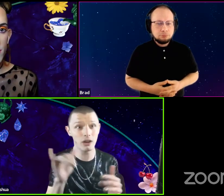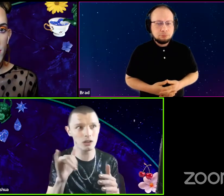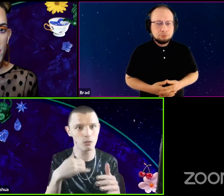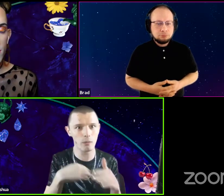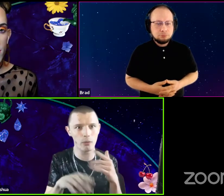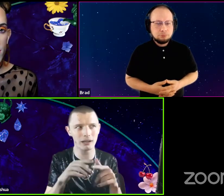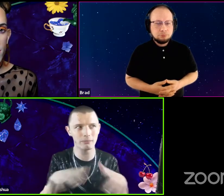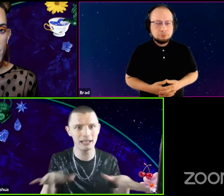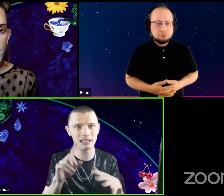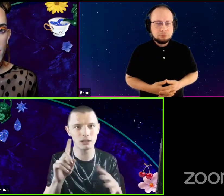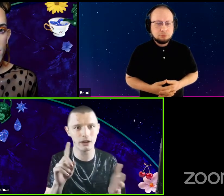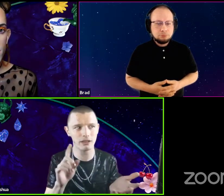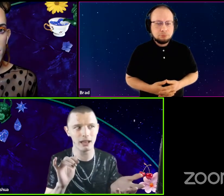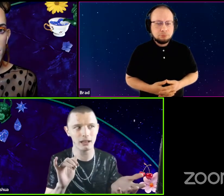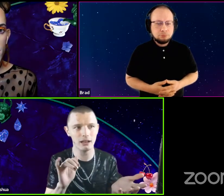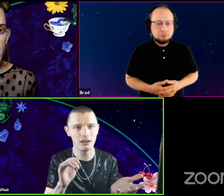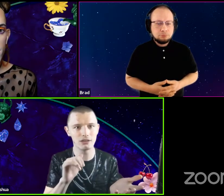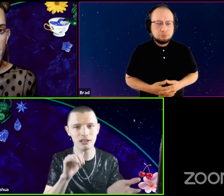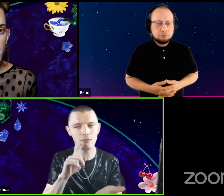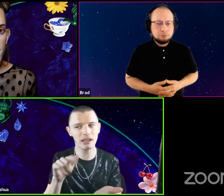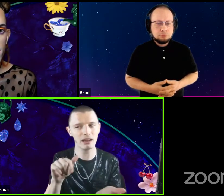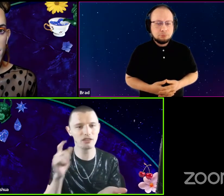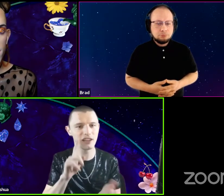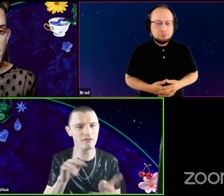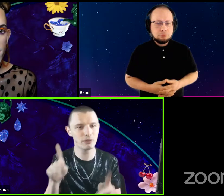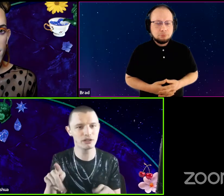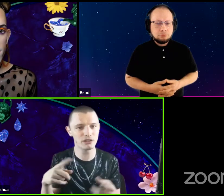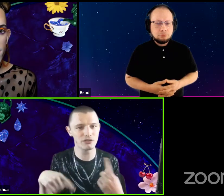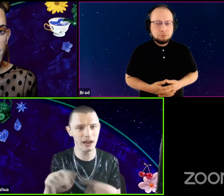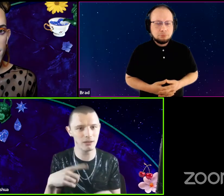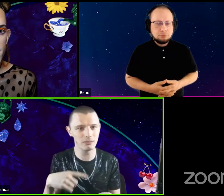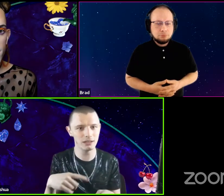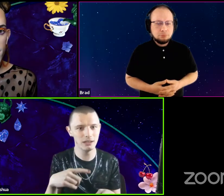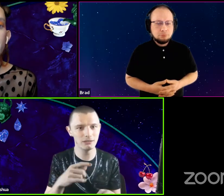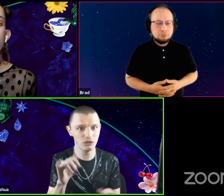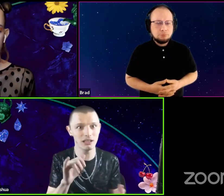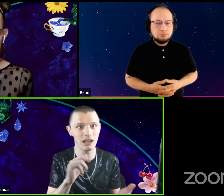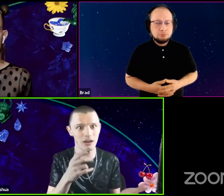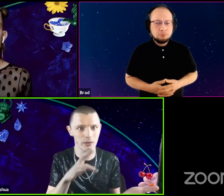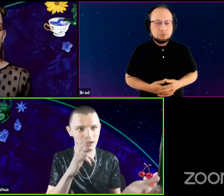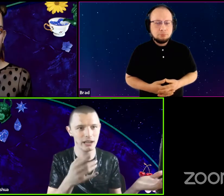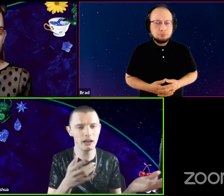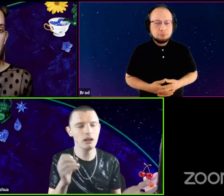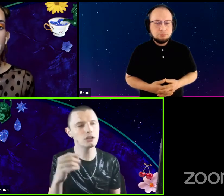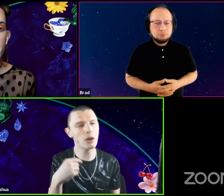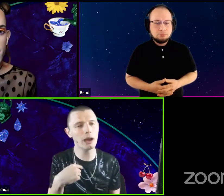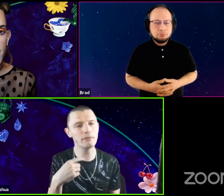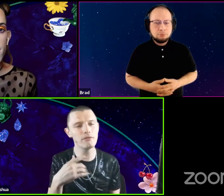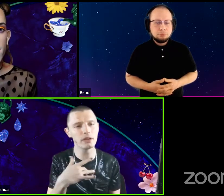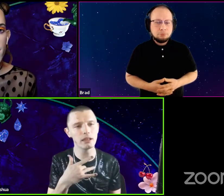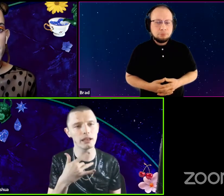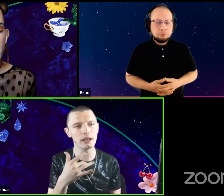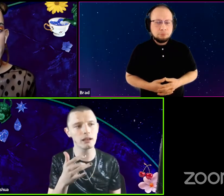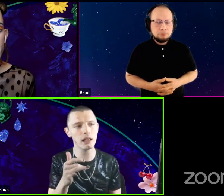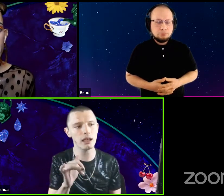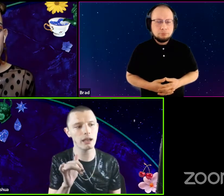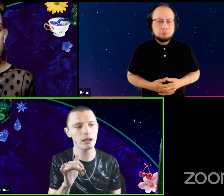And also we're born in places where like there's not really another deaf person around. Just like a queer kid. So I'm feeling like